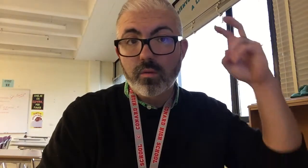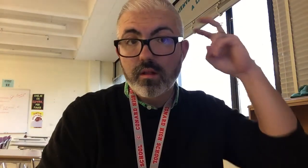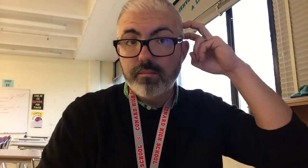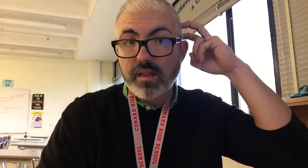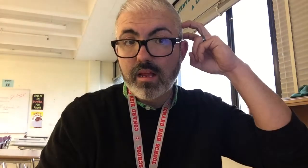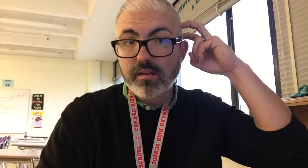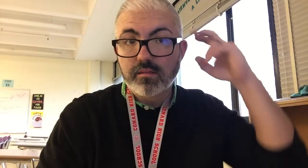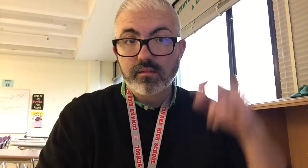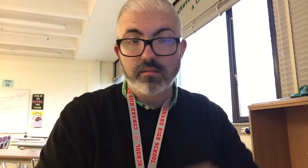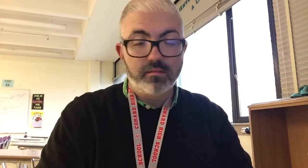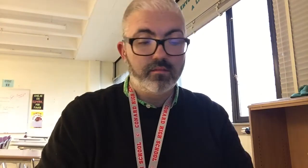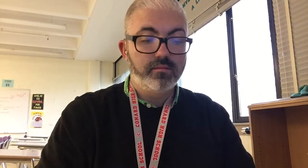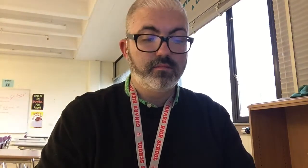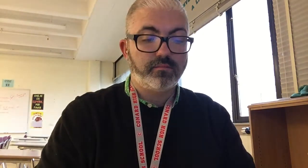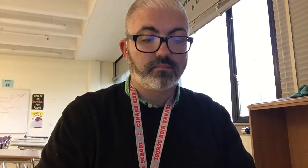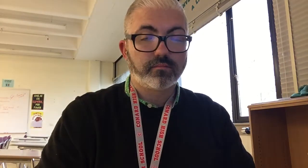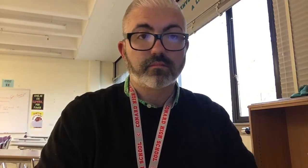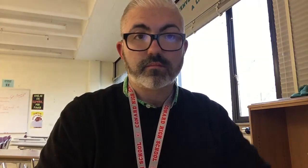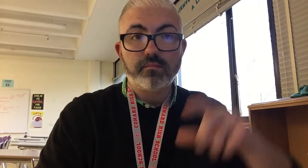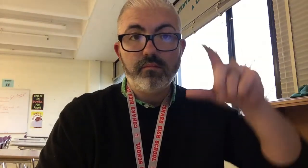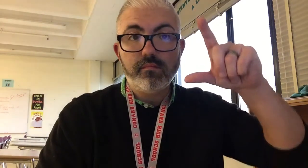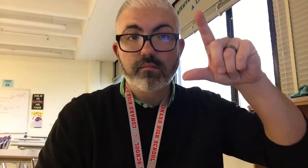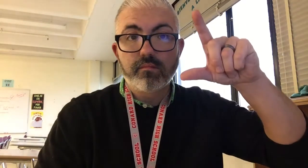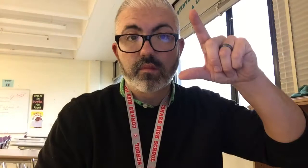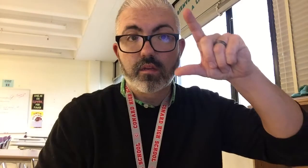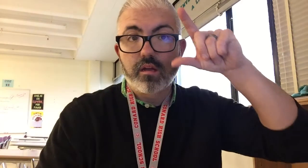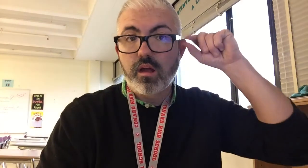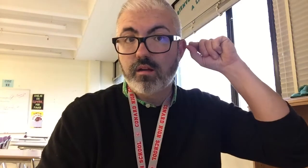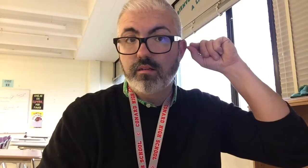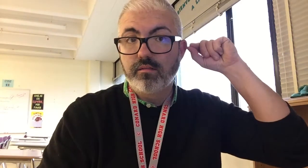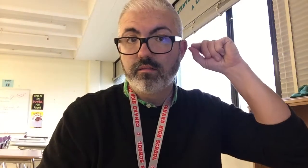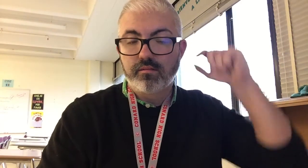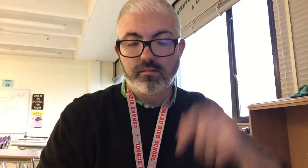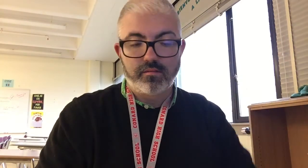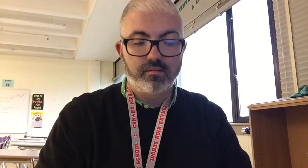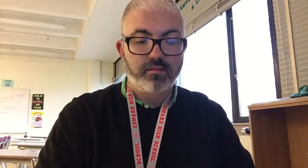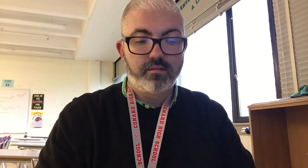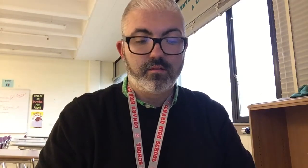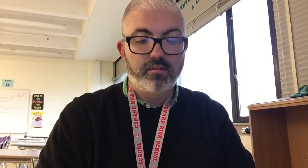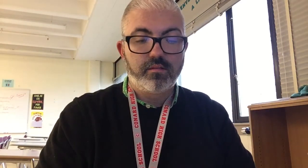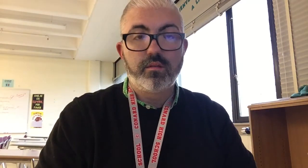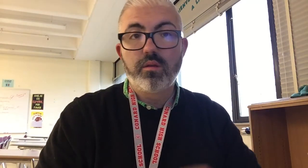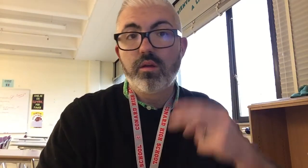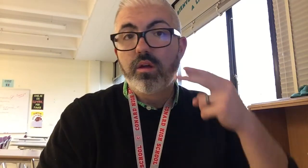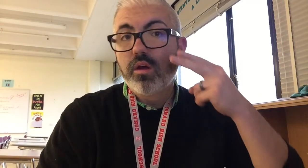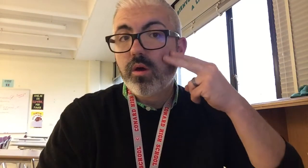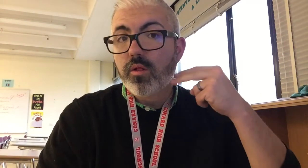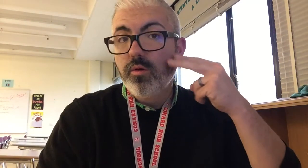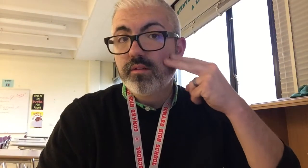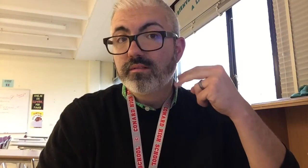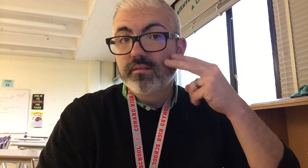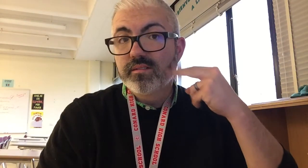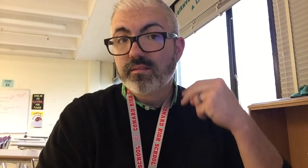COCHLEAR IMPLANT GALLAUDET CLERC